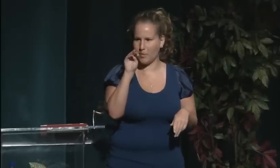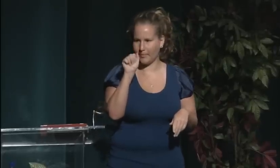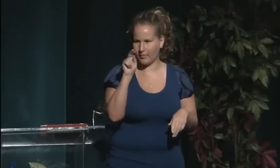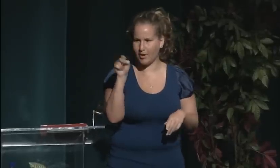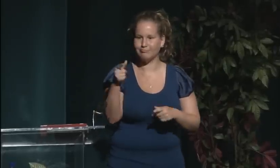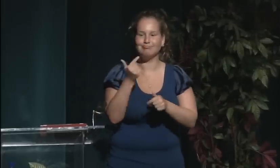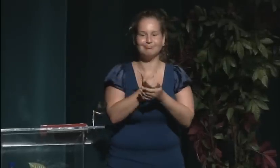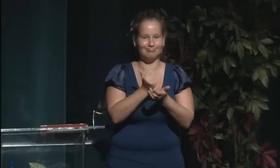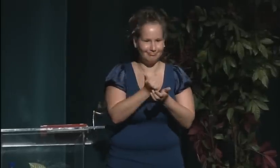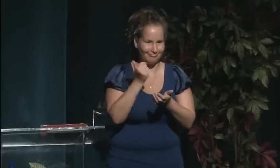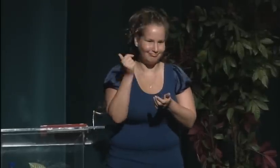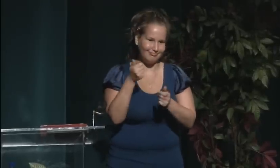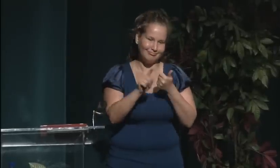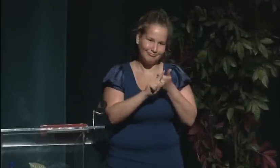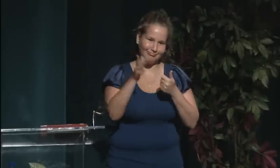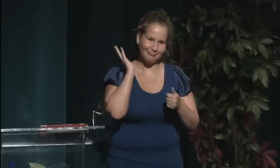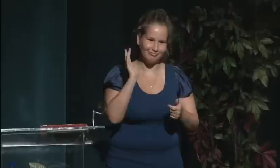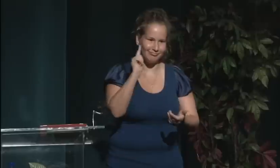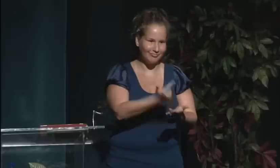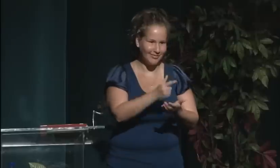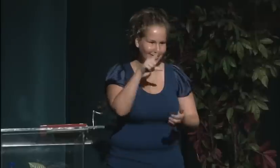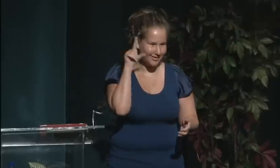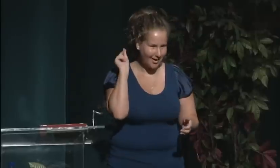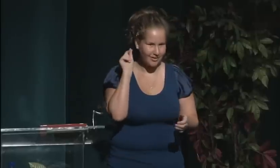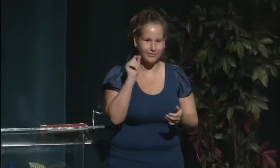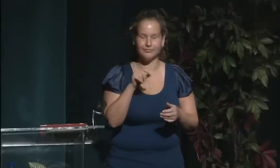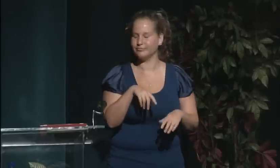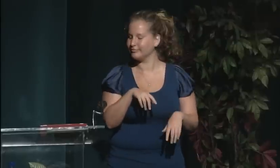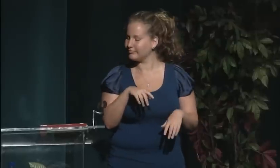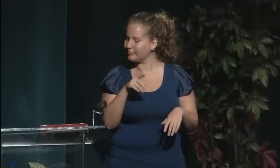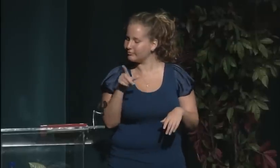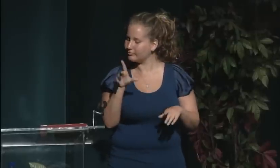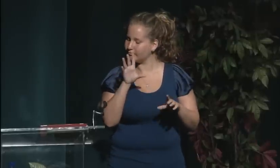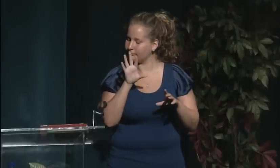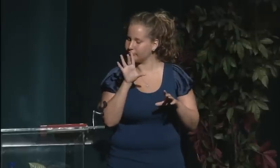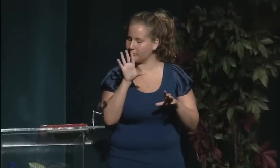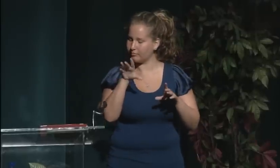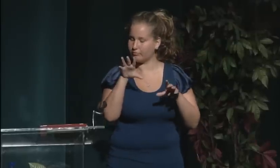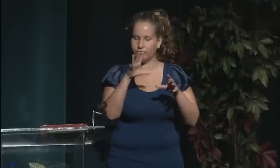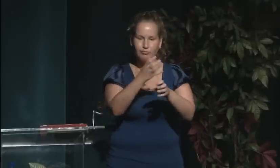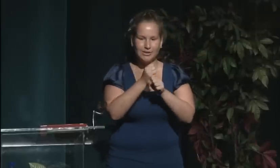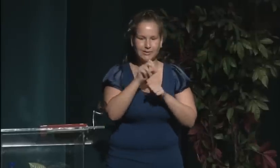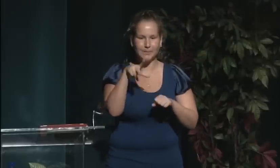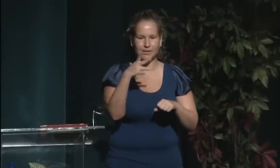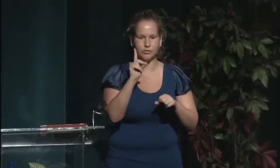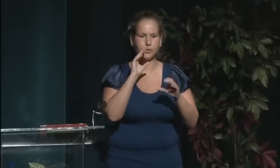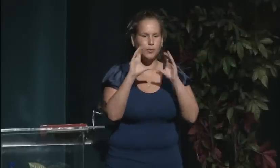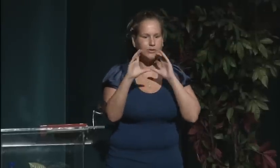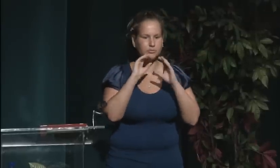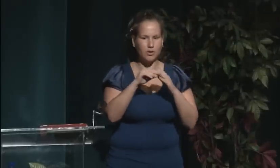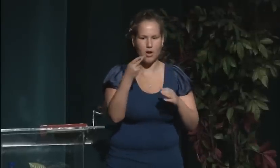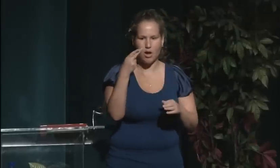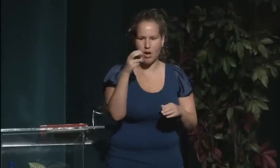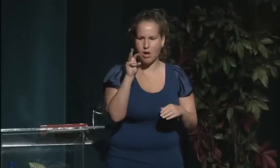and that has survived, right through the 20th century. However, we know women are here to stay forever at Gallaudet